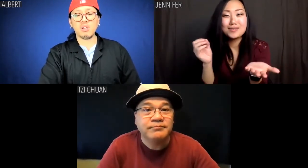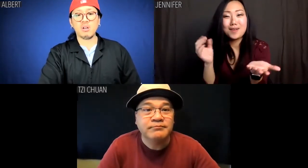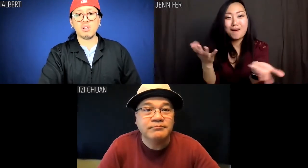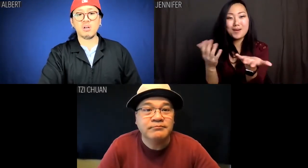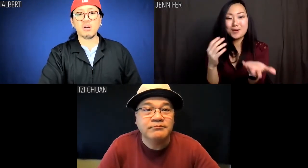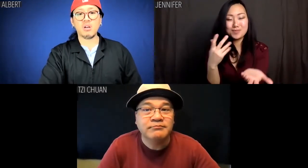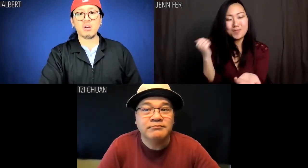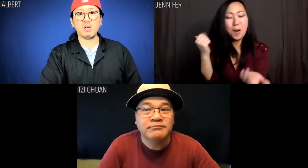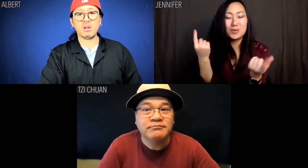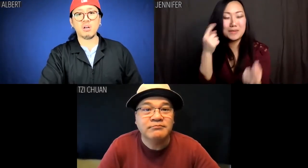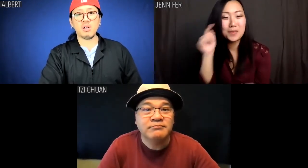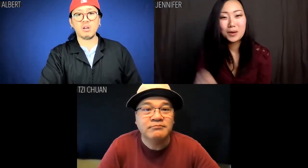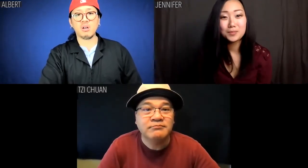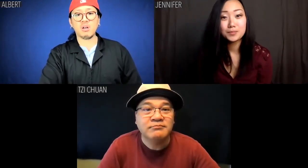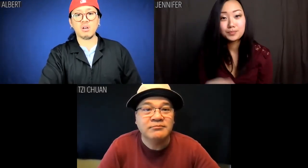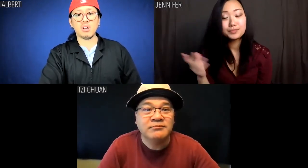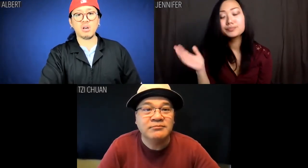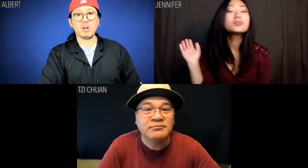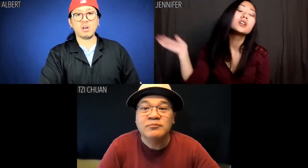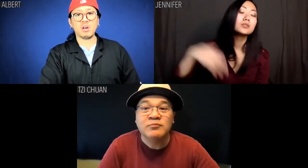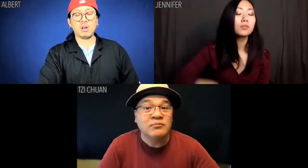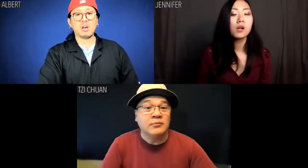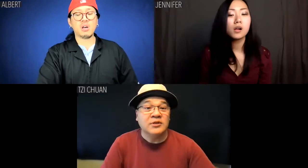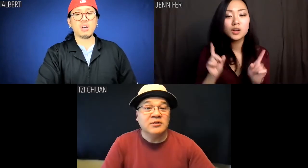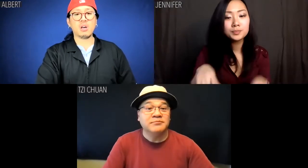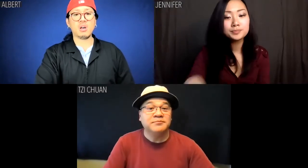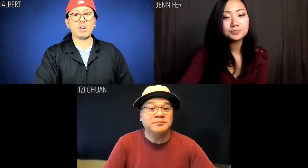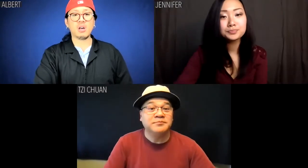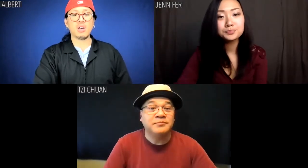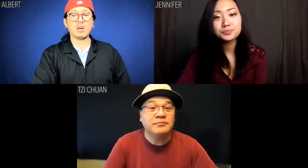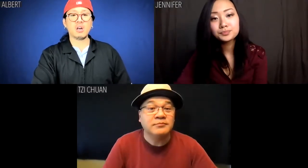so he's not going to do it for you. Albert, let's go.